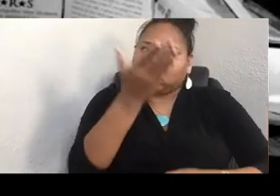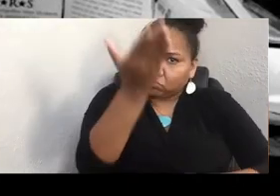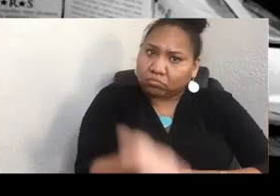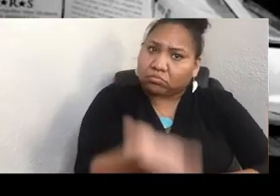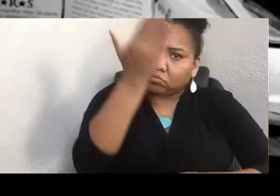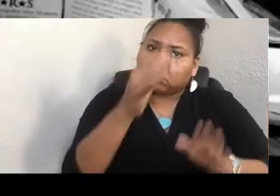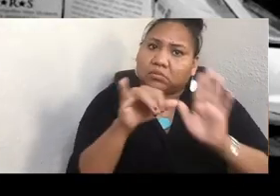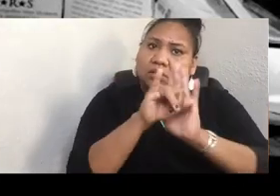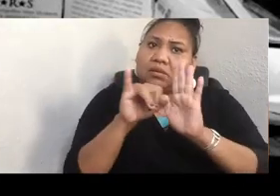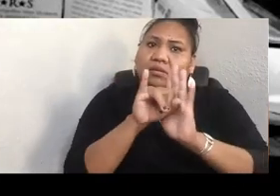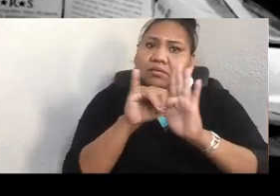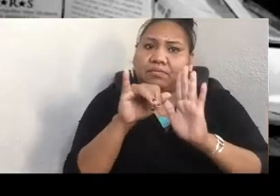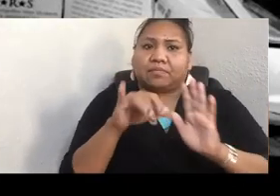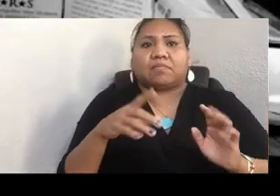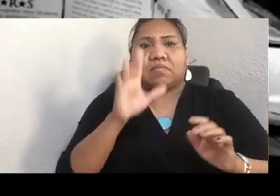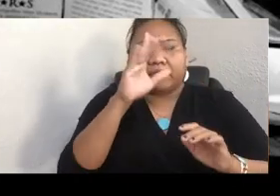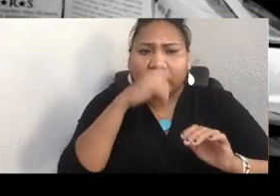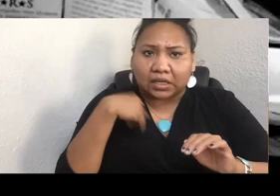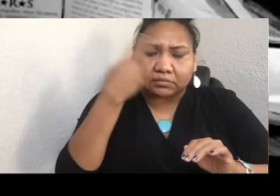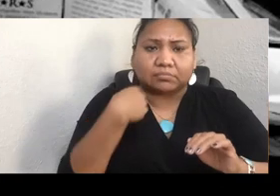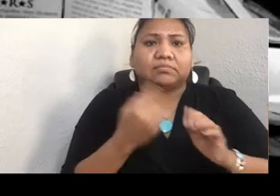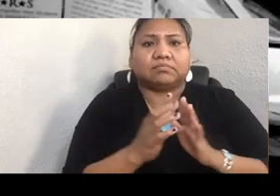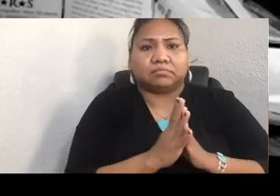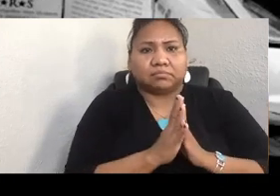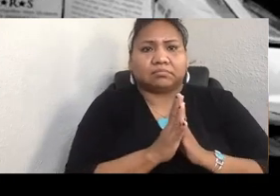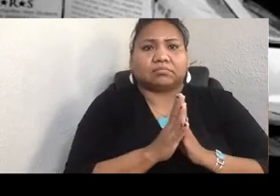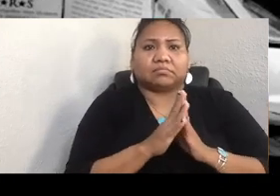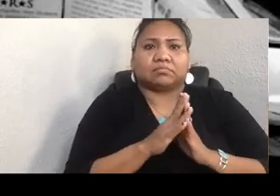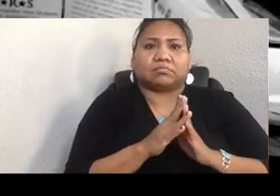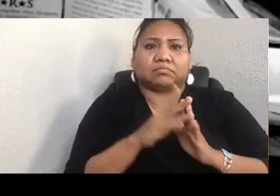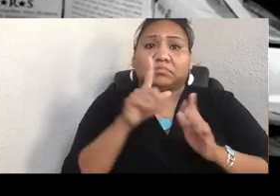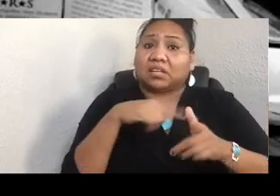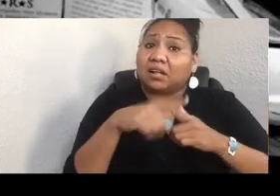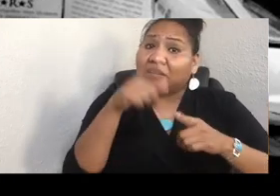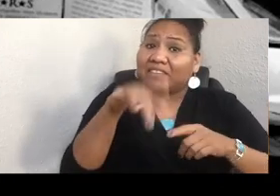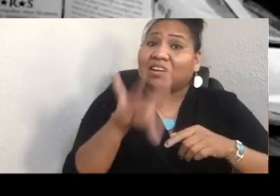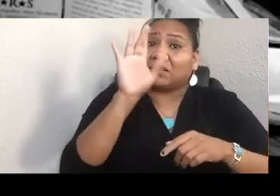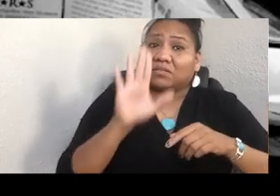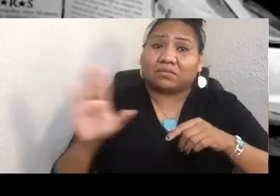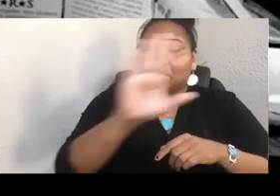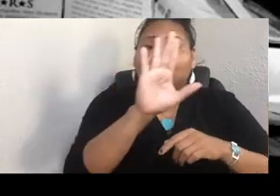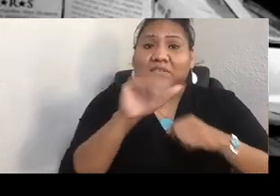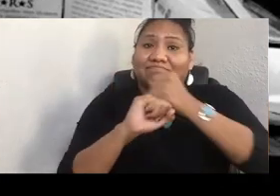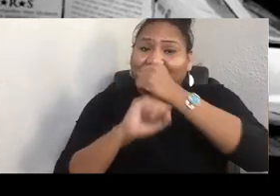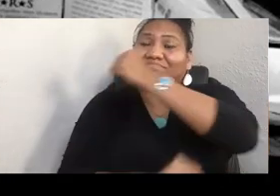Then, one must find one's foundation, the thing on which you stand, a set of values,